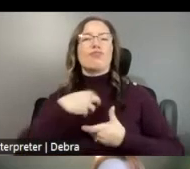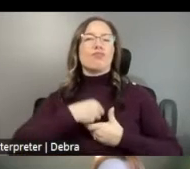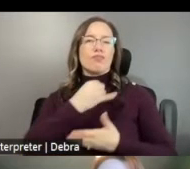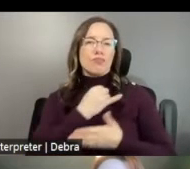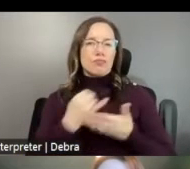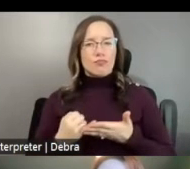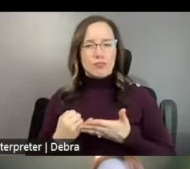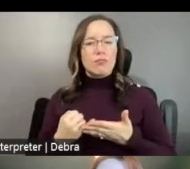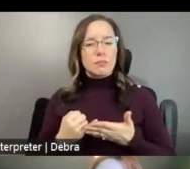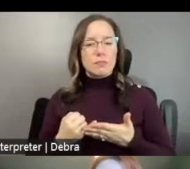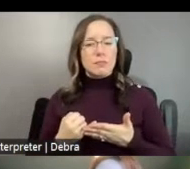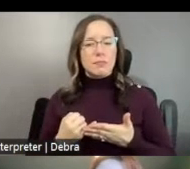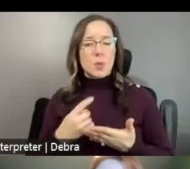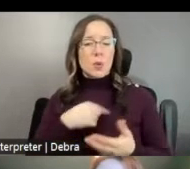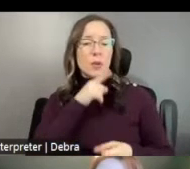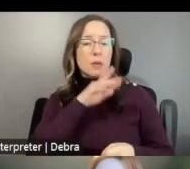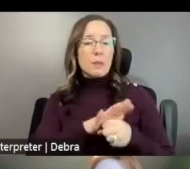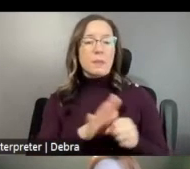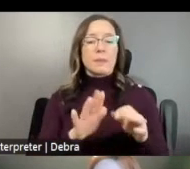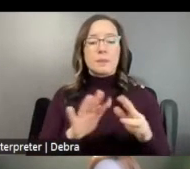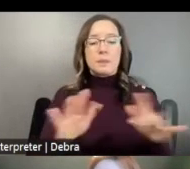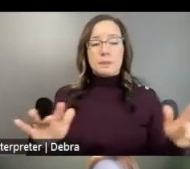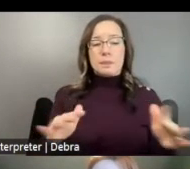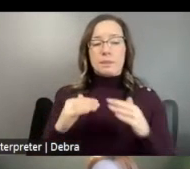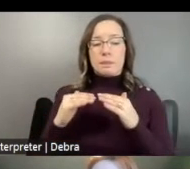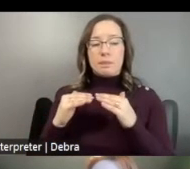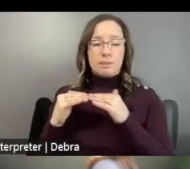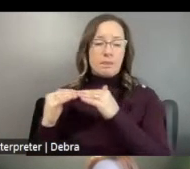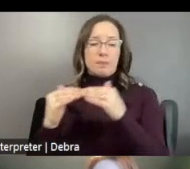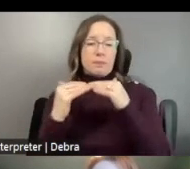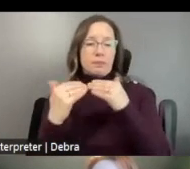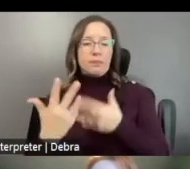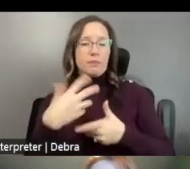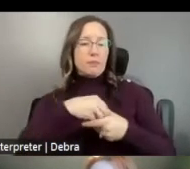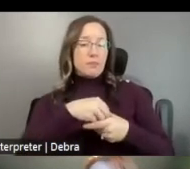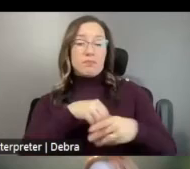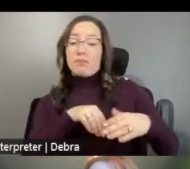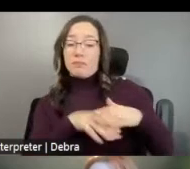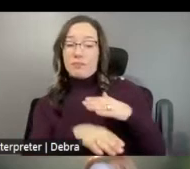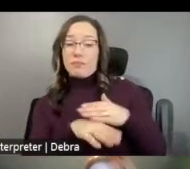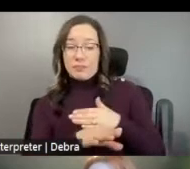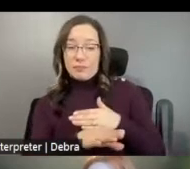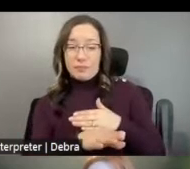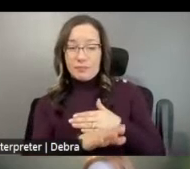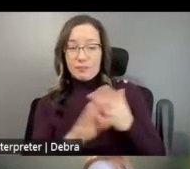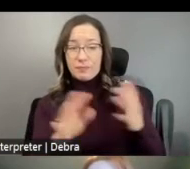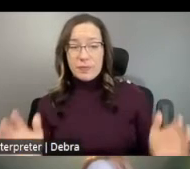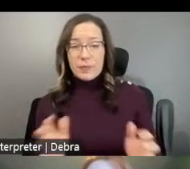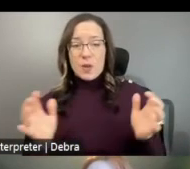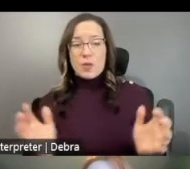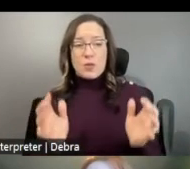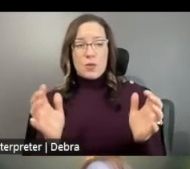ARE COMMITTED TO DIVERSITY, EQUITY, INCLUSION, AND ACCESSIBILITY, AND FOSTERING MUTUAL RESPECT